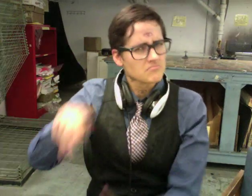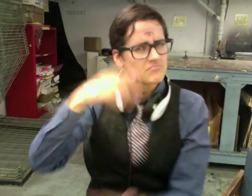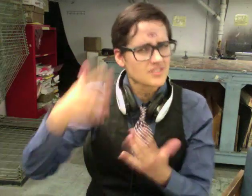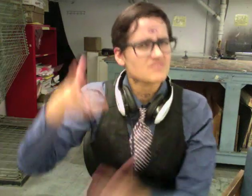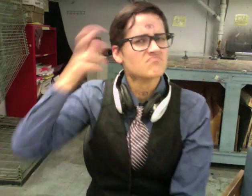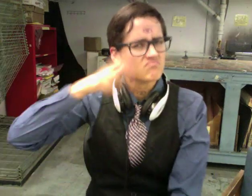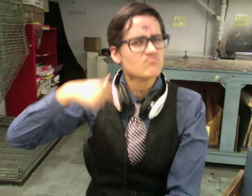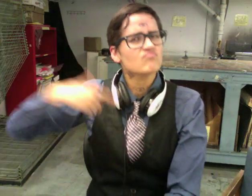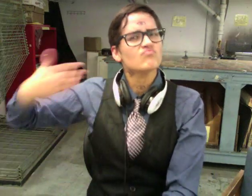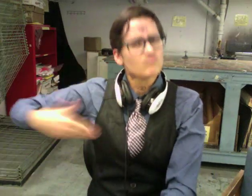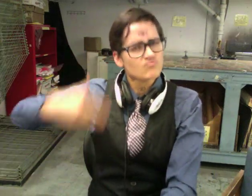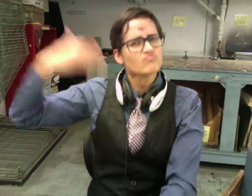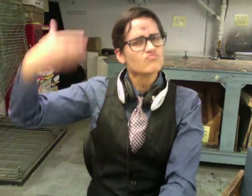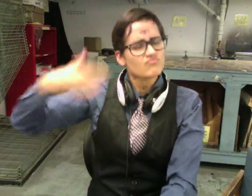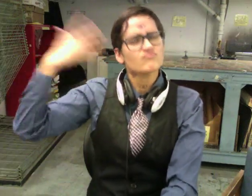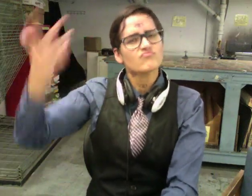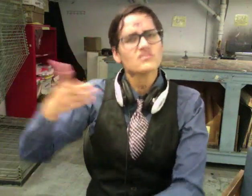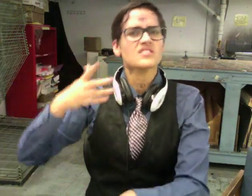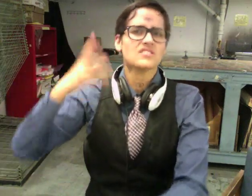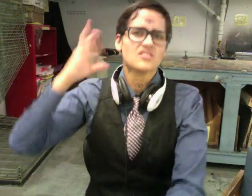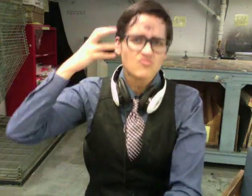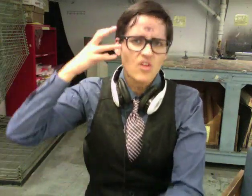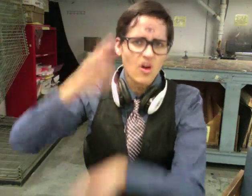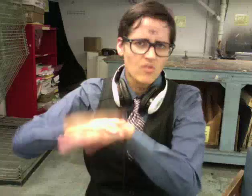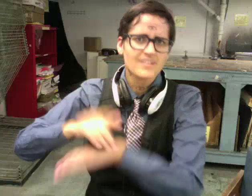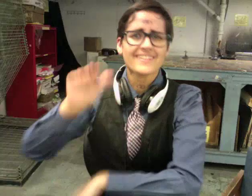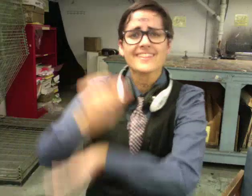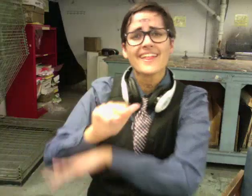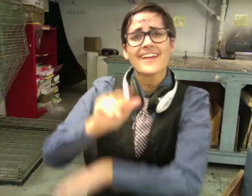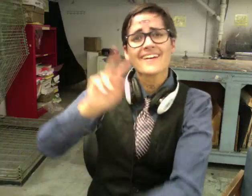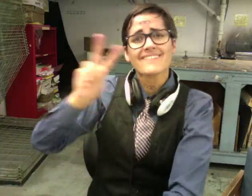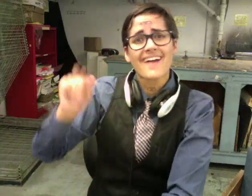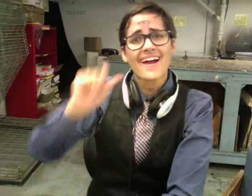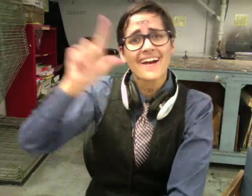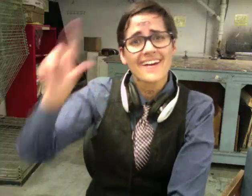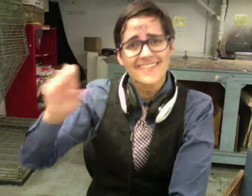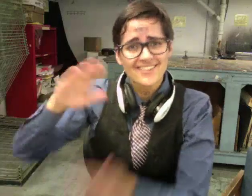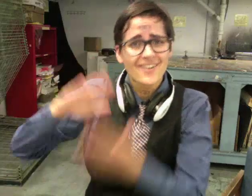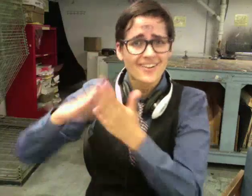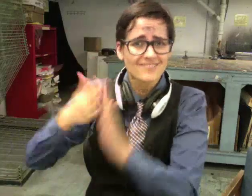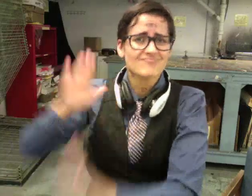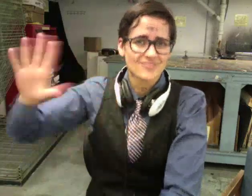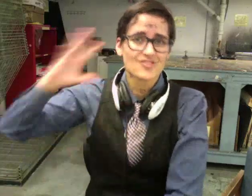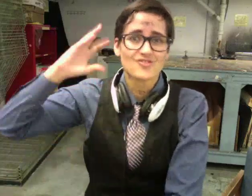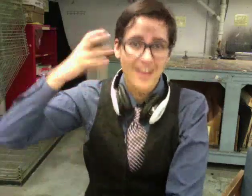Some of you may have heard me on Night Vale town's radio. On the radio,